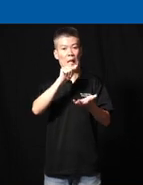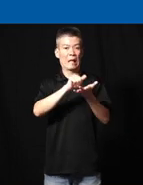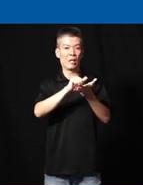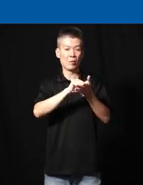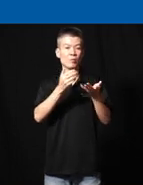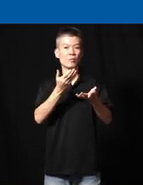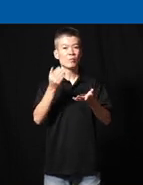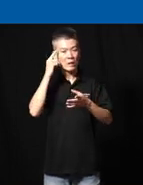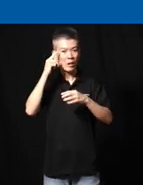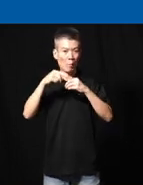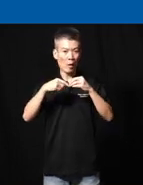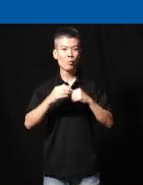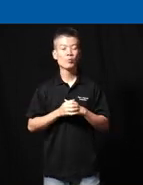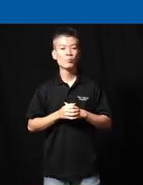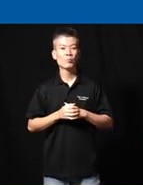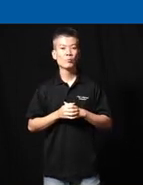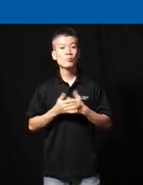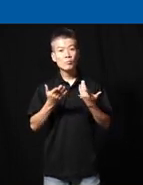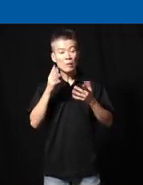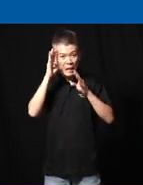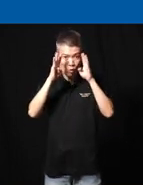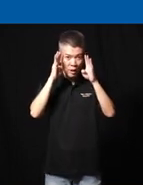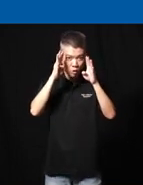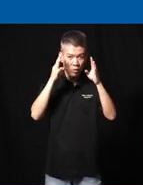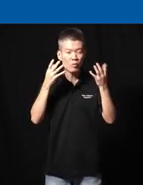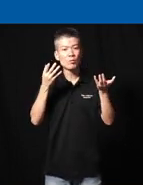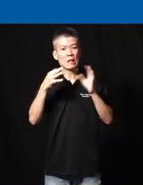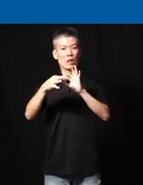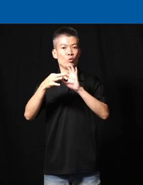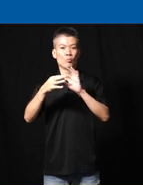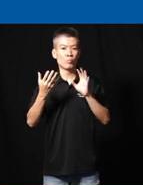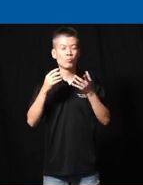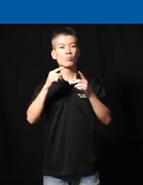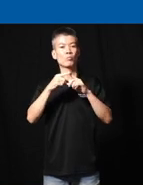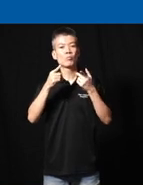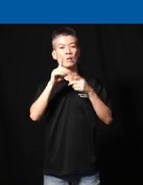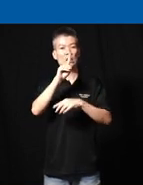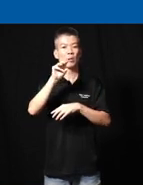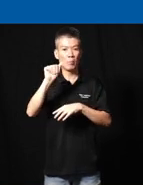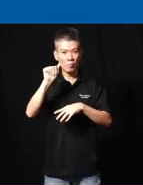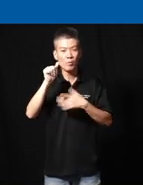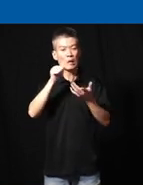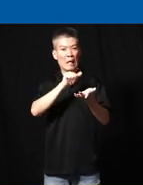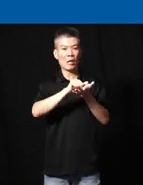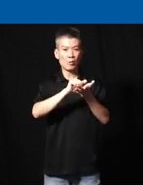thinking about you know the Innovation related to to disability in Academia and and how we can